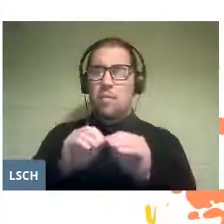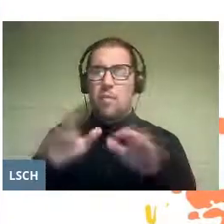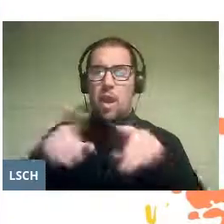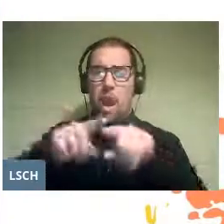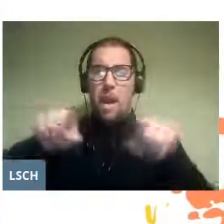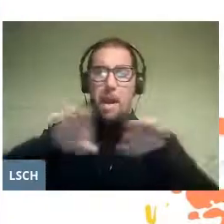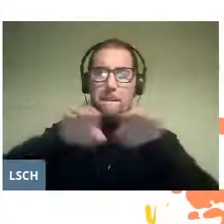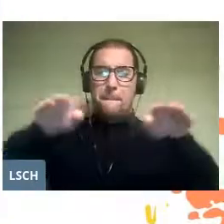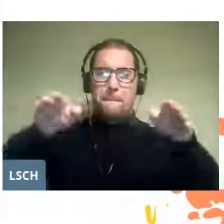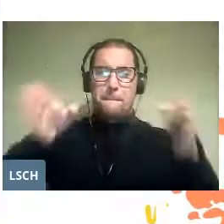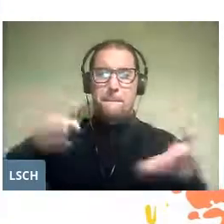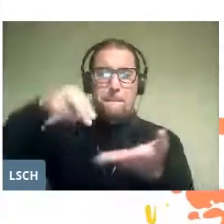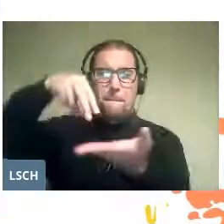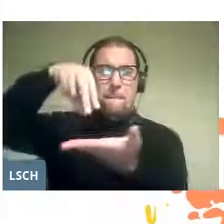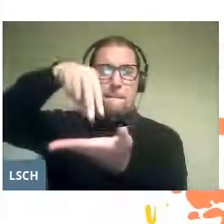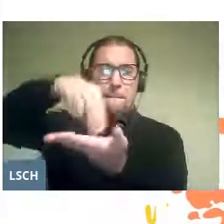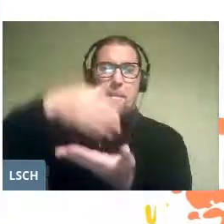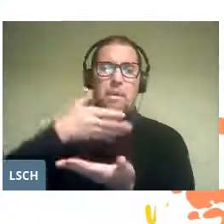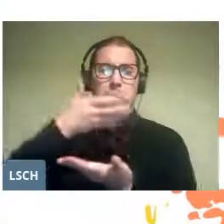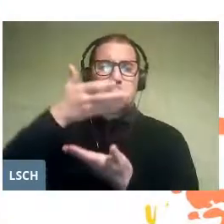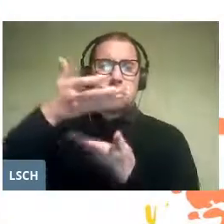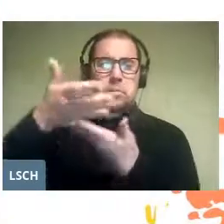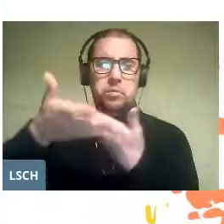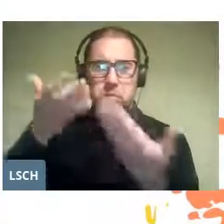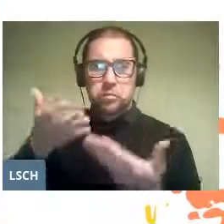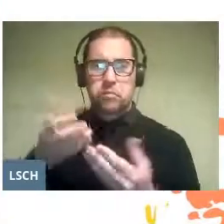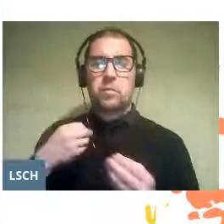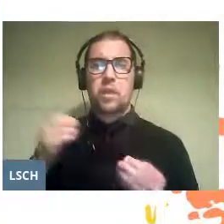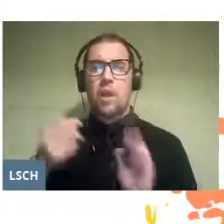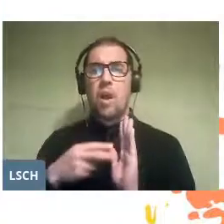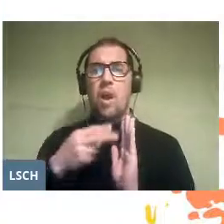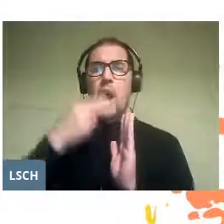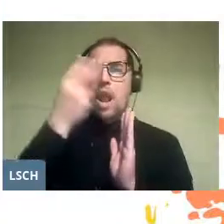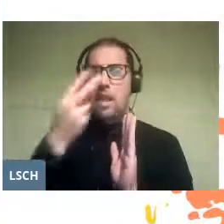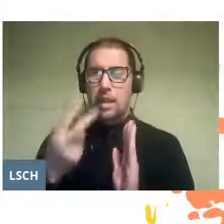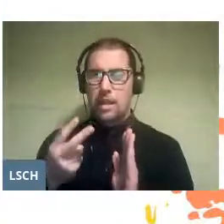which creatively glides through the veils of the performing arts,